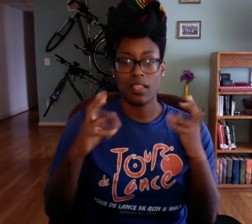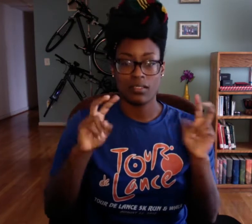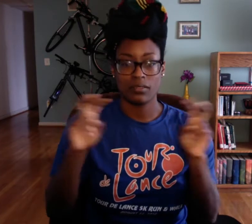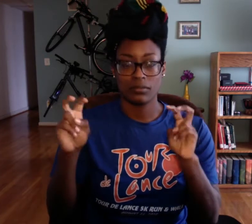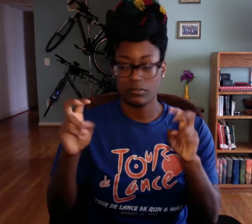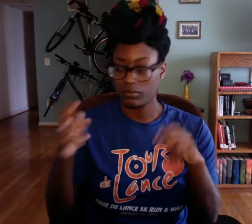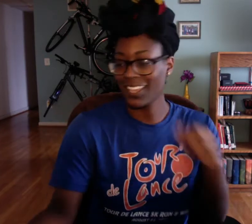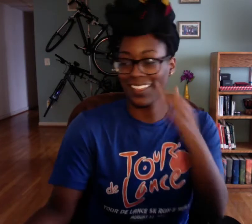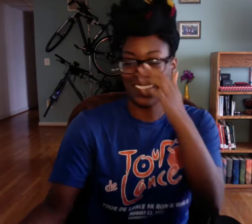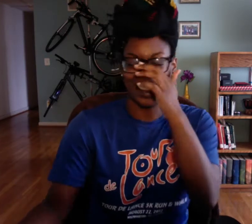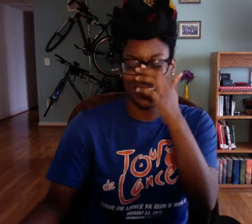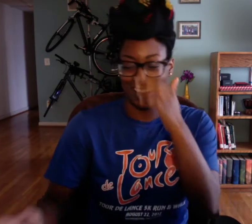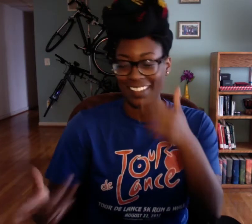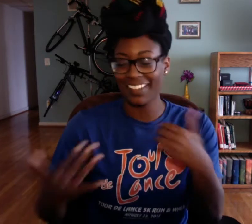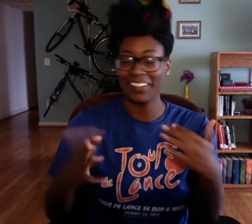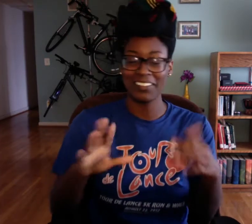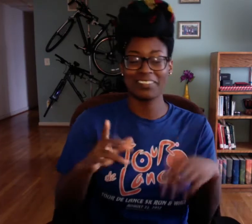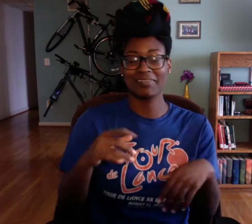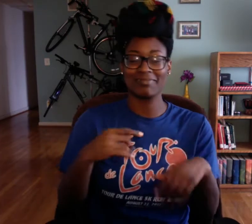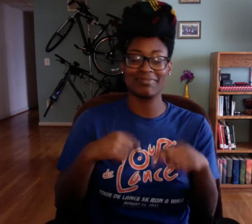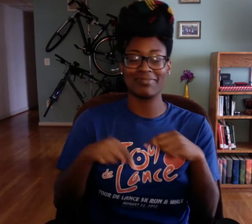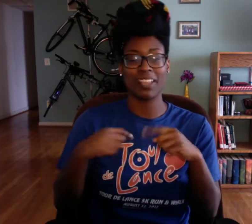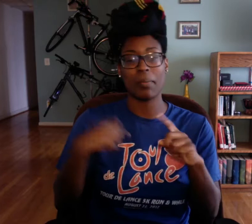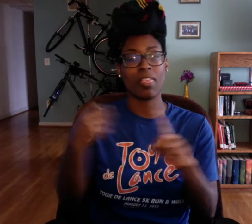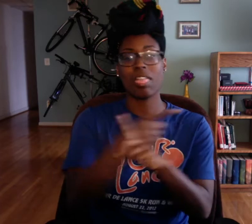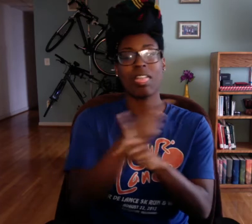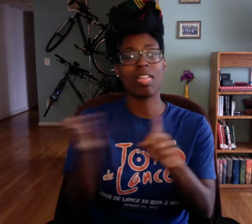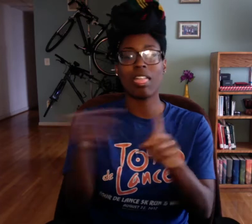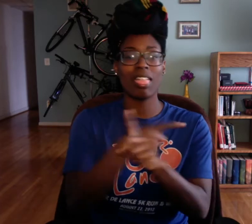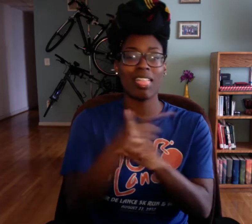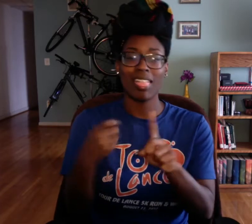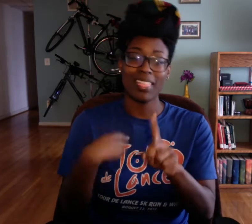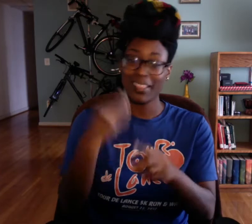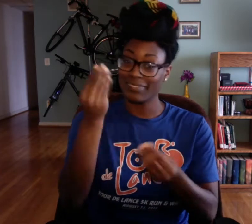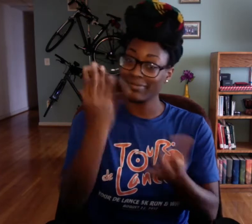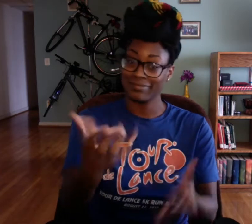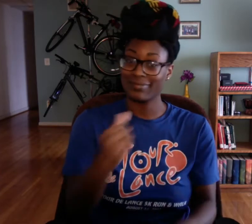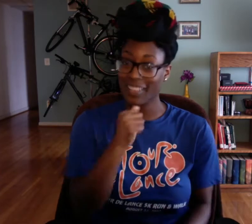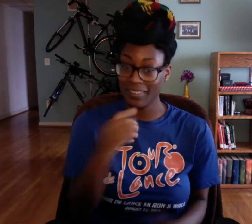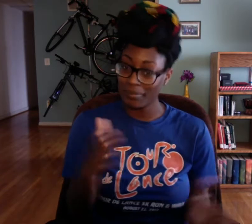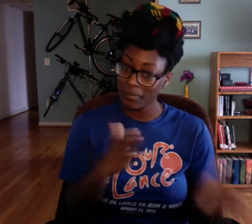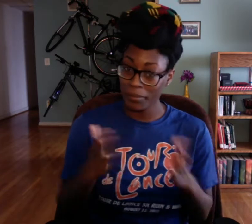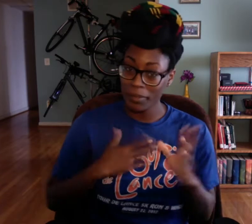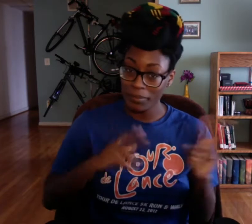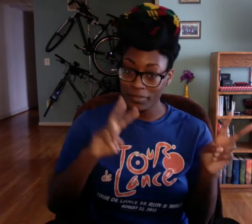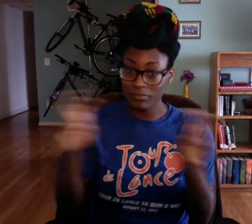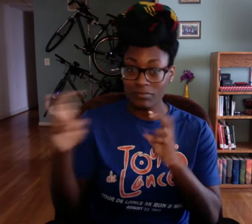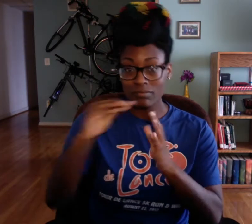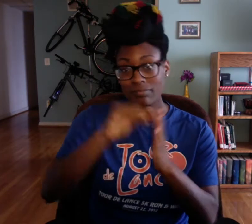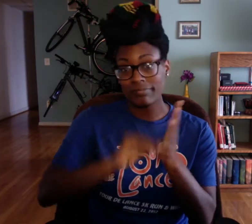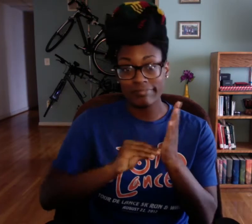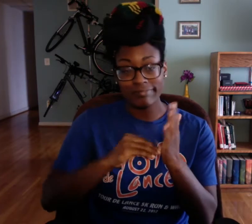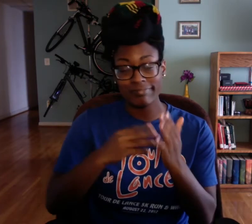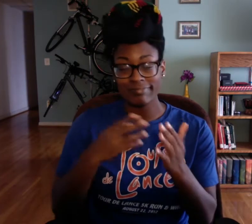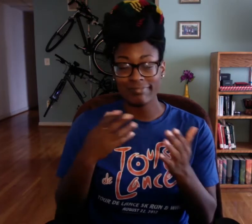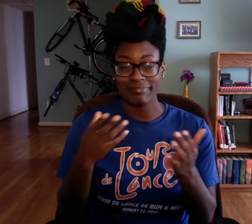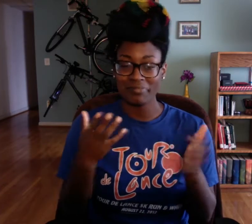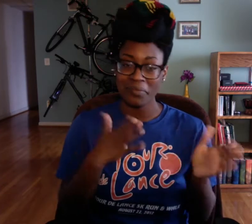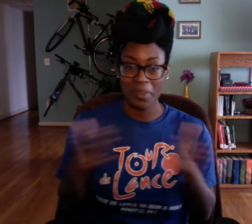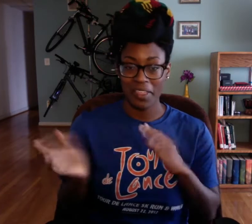I wanna back up a little bit, I want to explain what my classes are. I know, I'm going all over the place but I warned you I didn't plan this, I don't